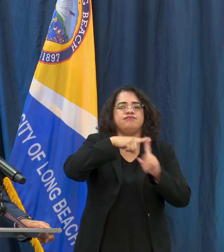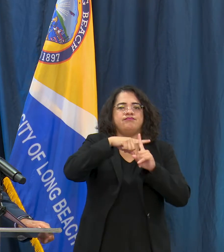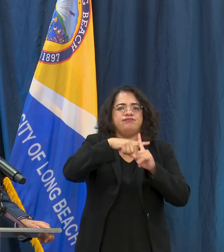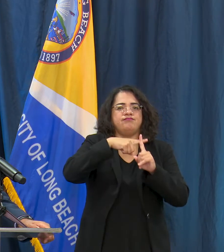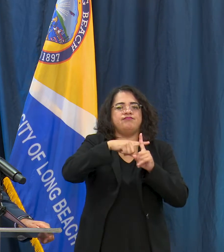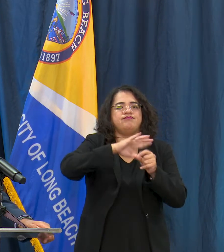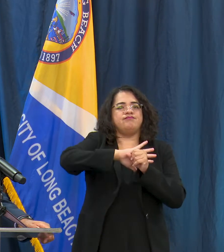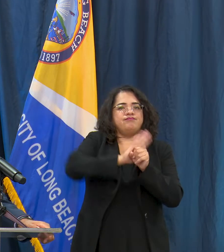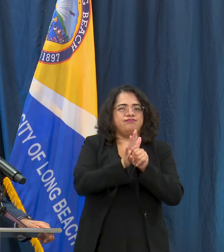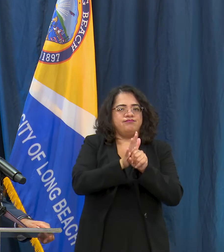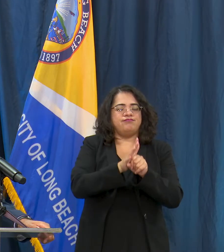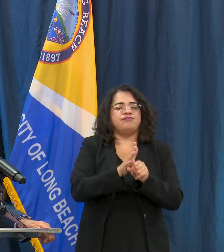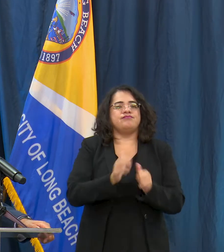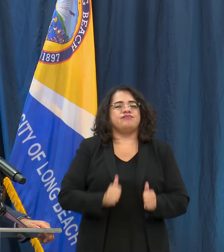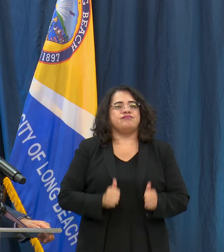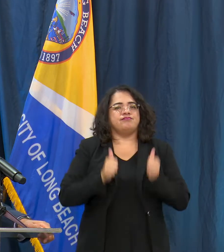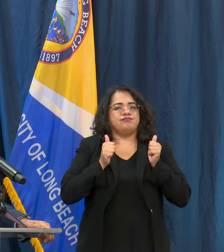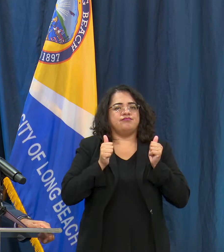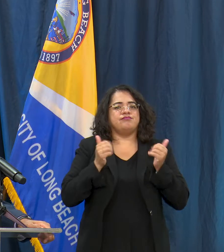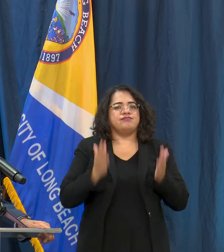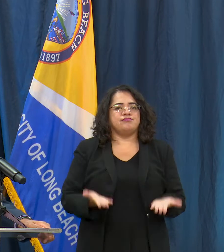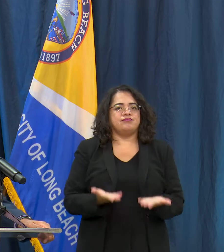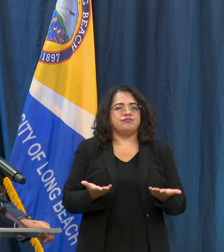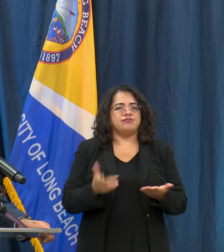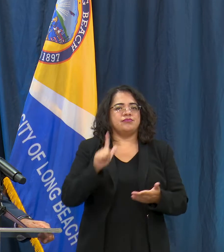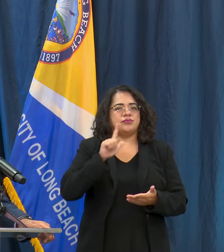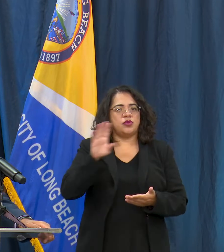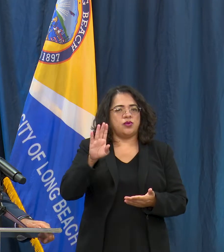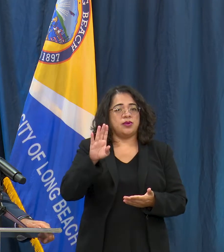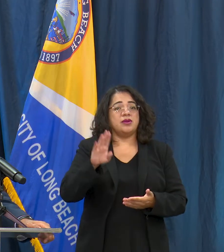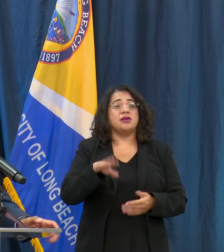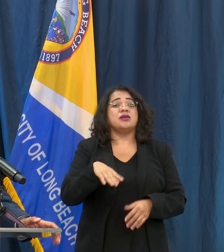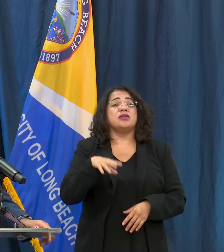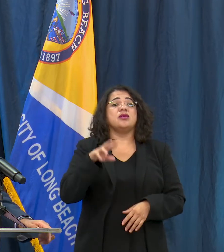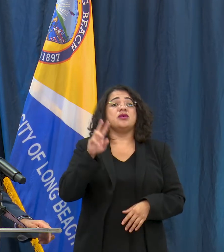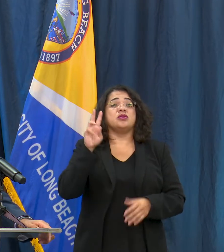approximately 2,565 of them have recovered so of course people continue